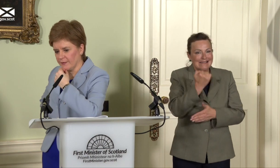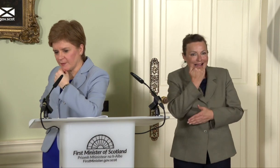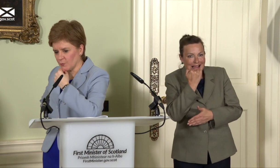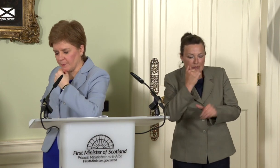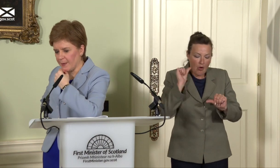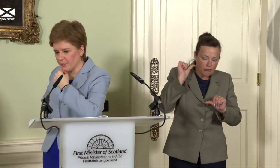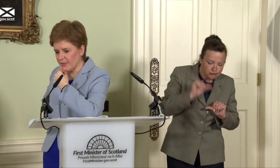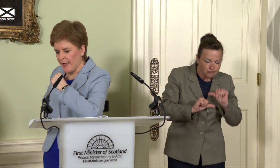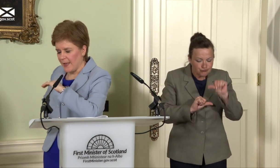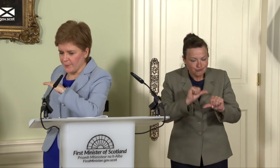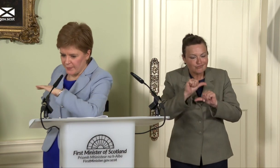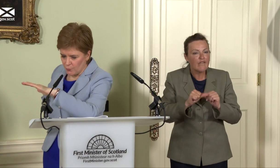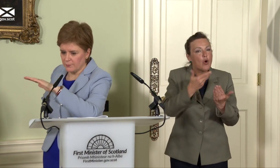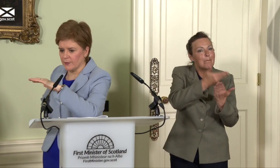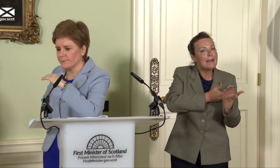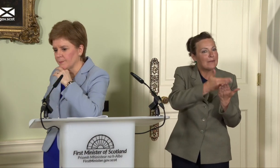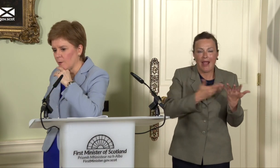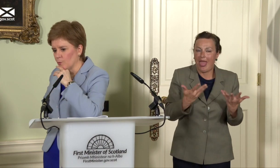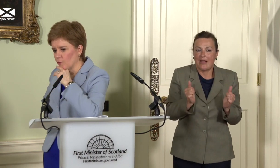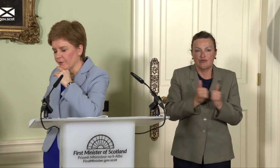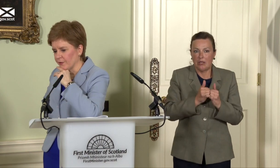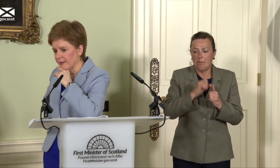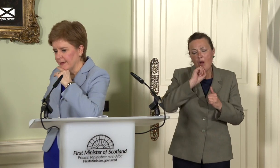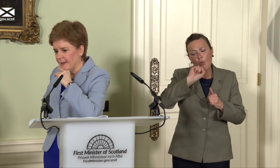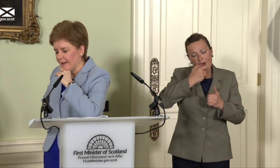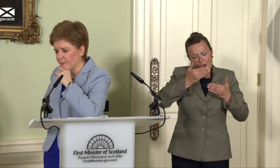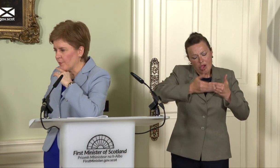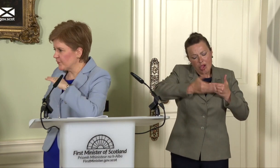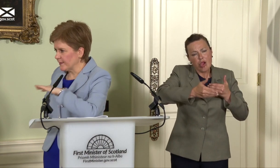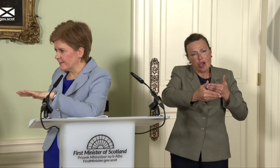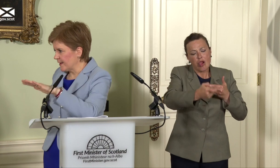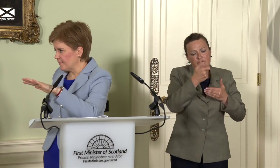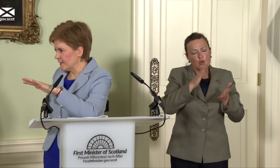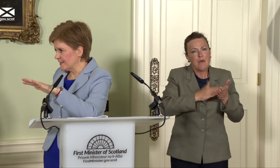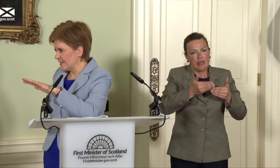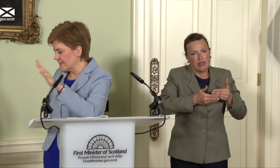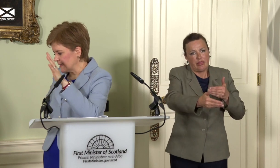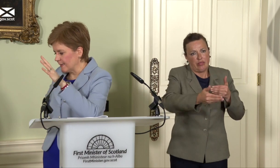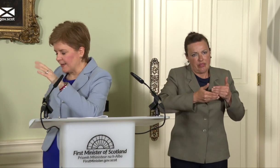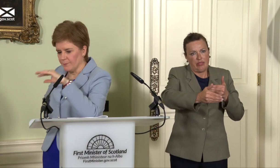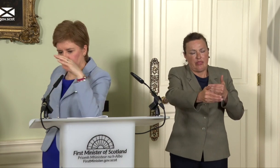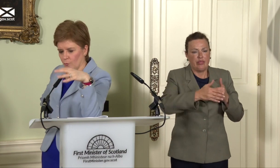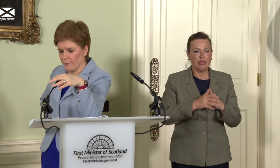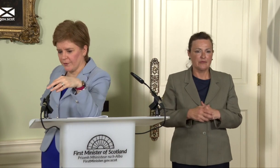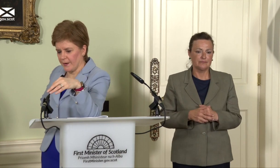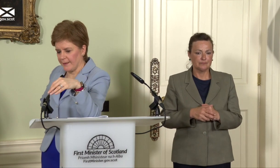subsequent papers, but they will, you know, come over the months and fairly steadily over